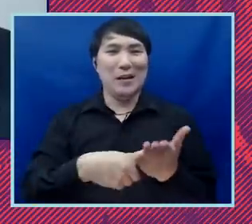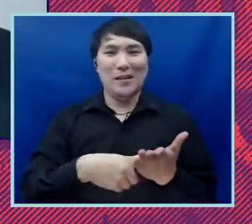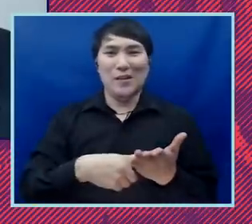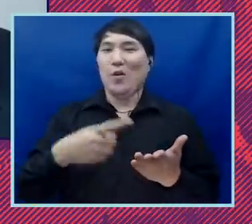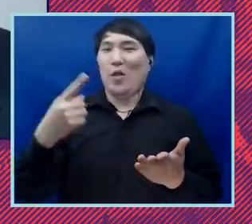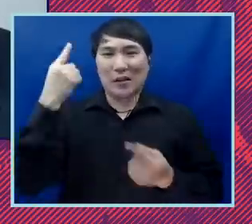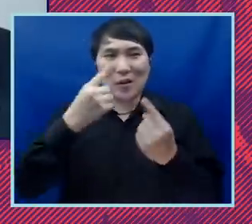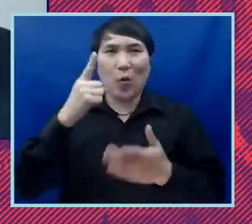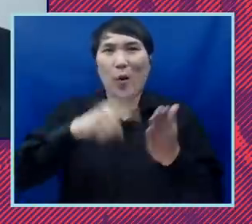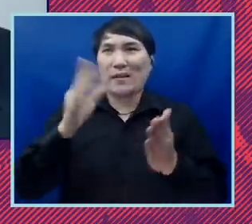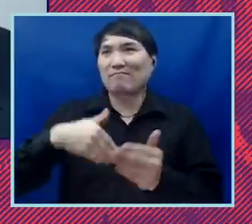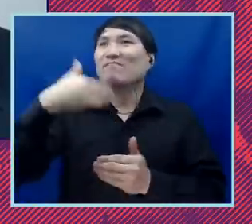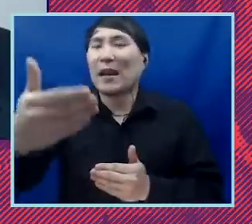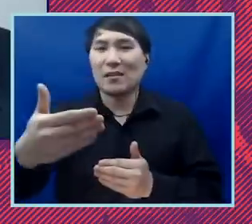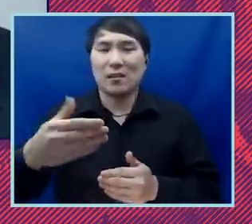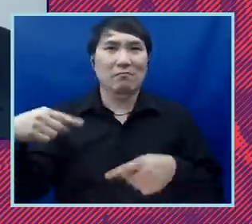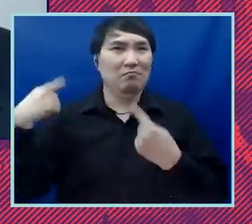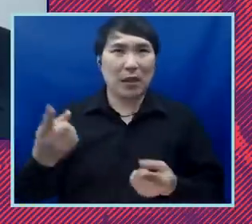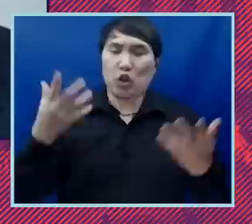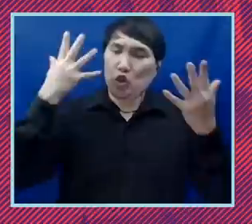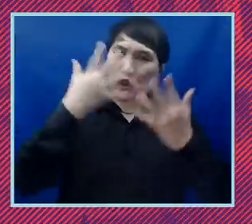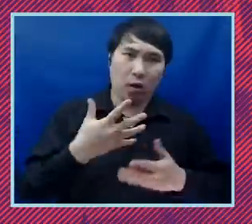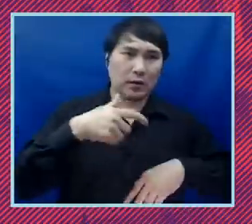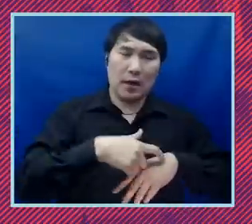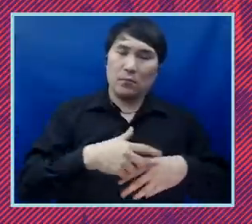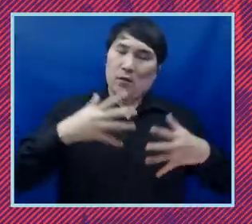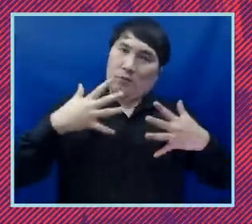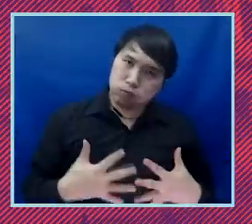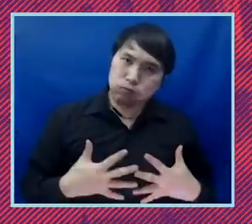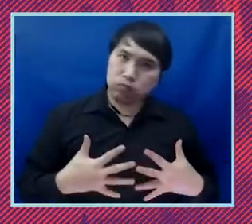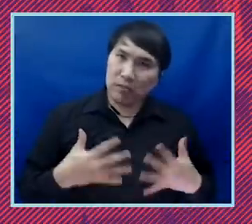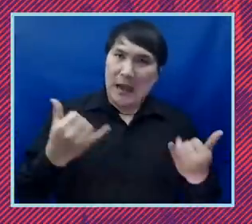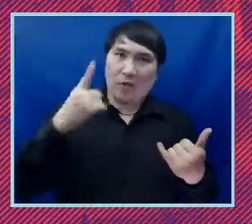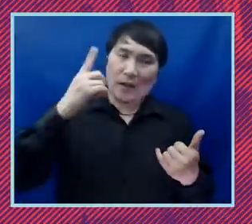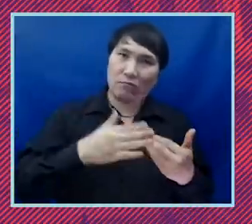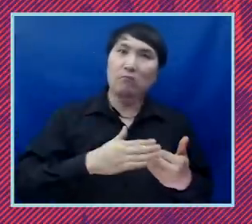on a pretty dark period in our country as we think about the steps forward. I'm really excited and